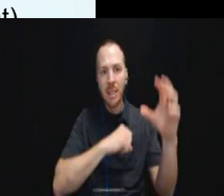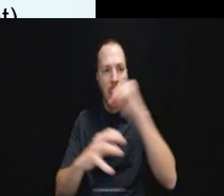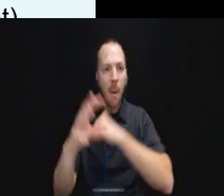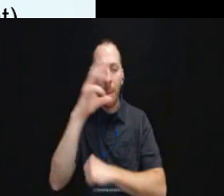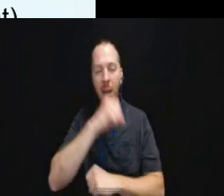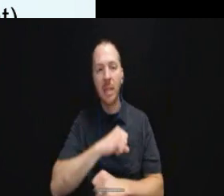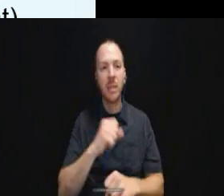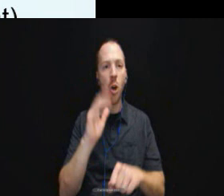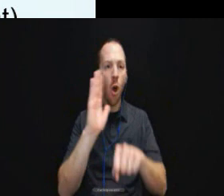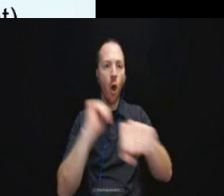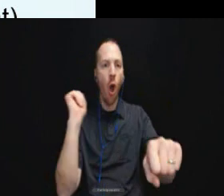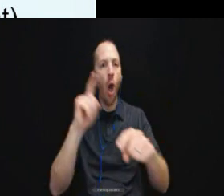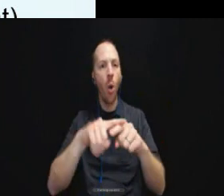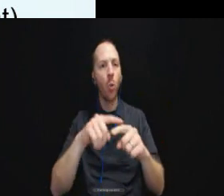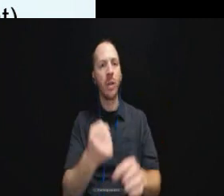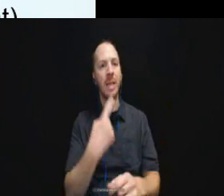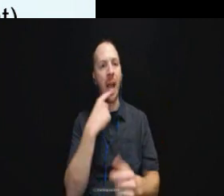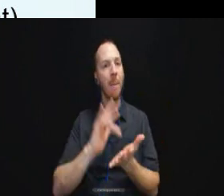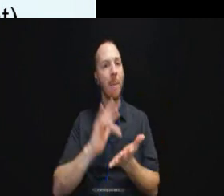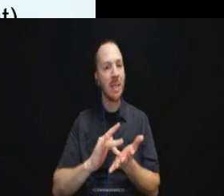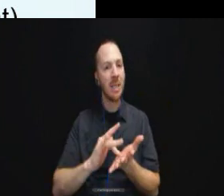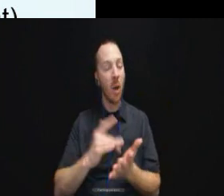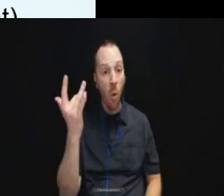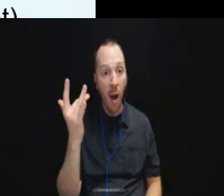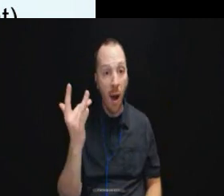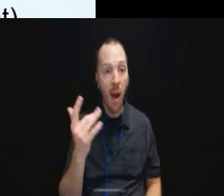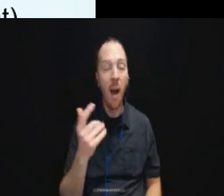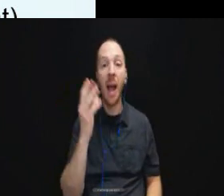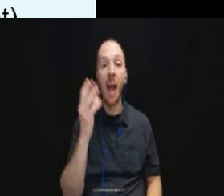And the reason why is that this information was being communicated through the jail's